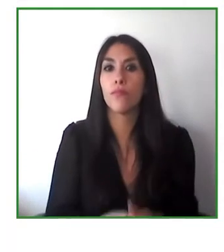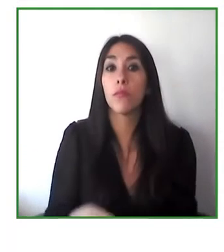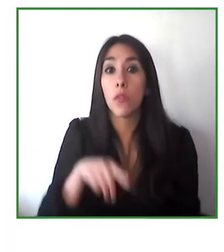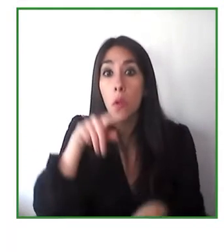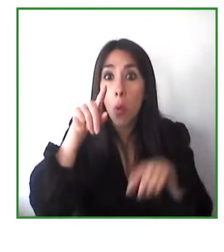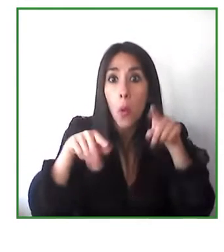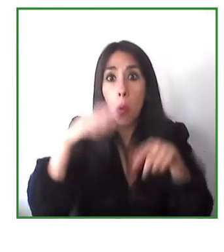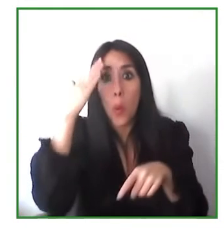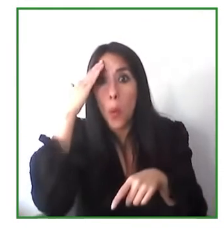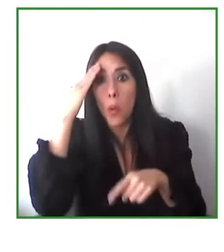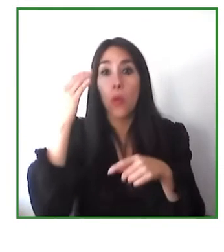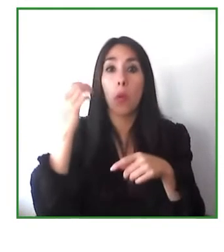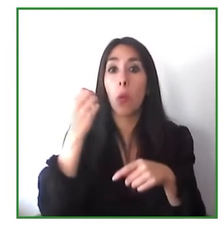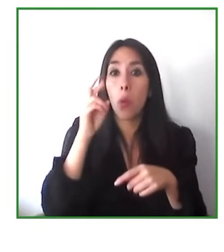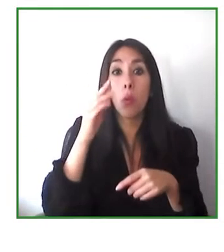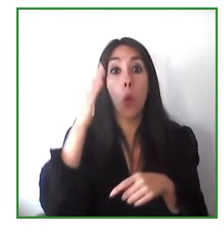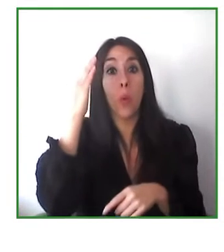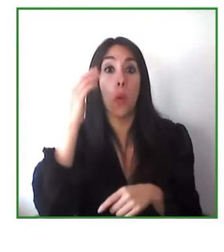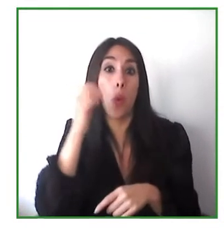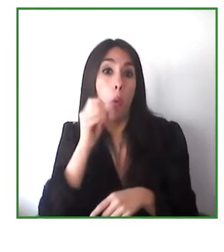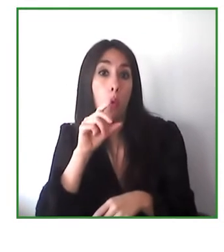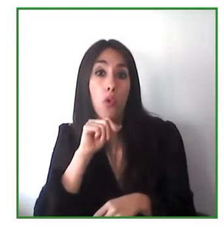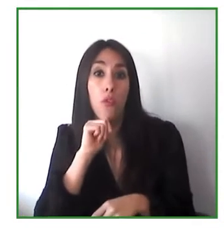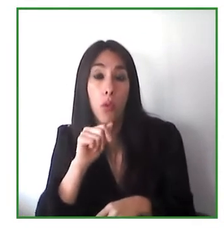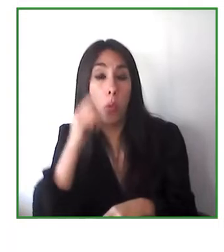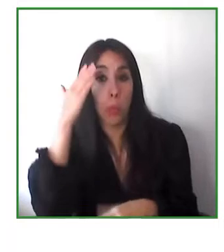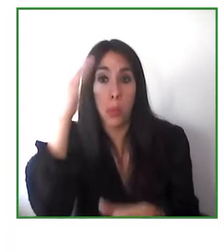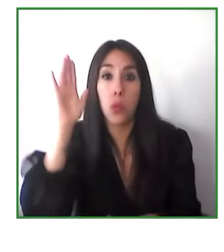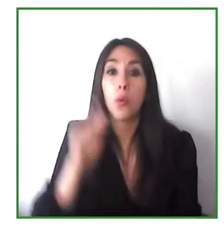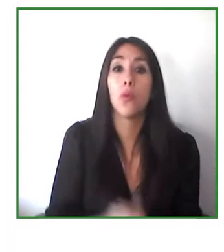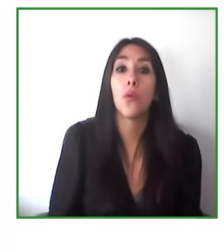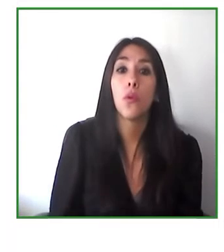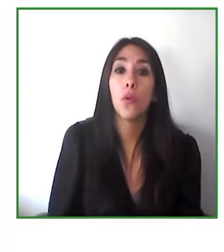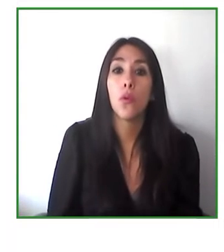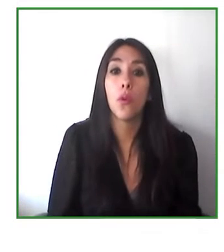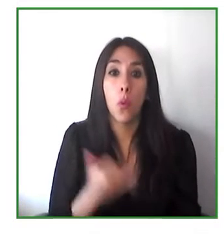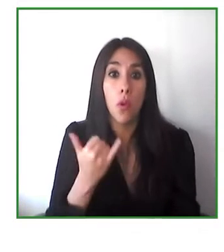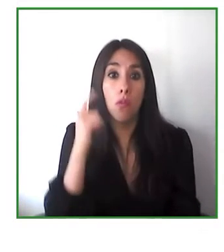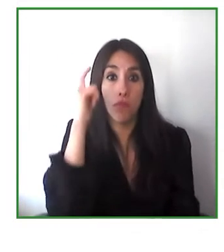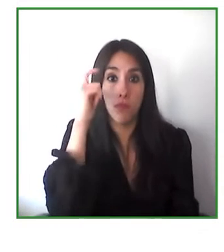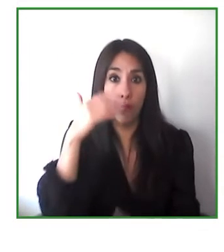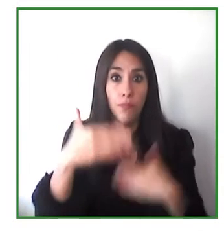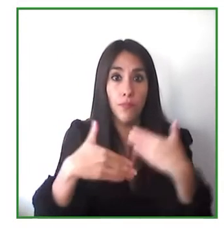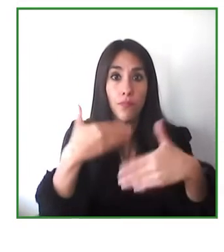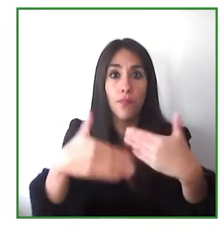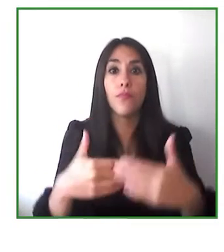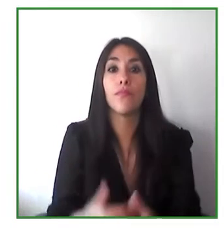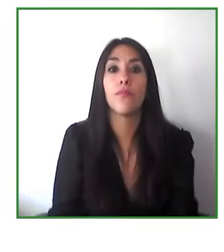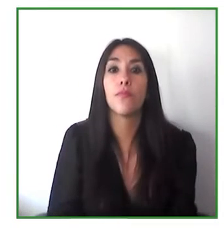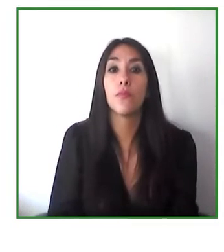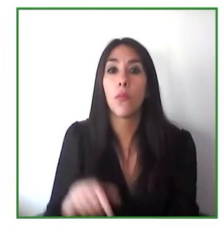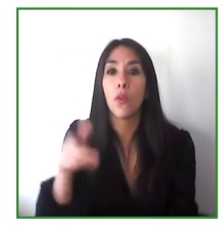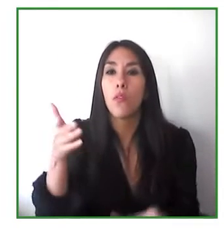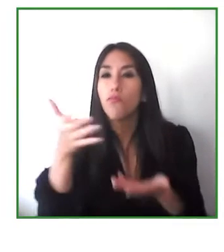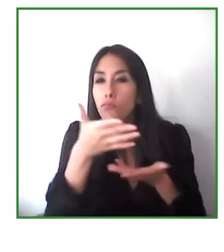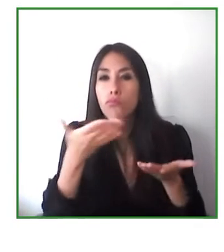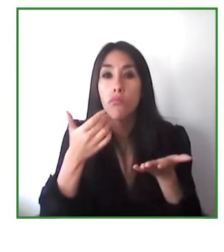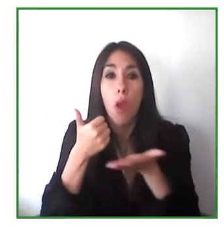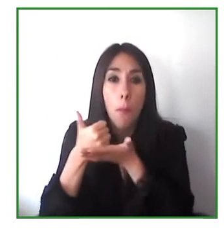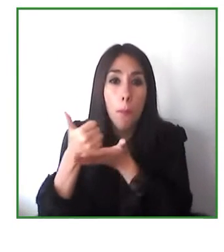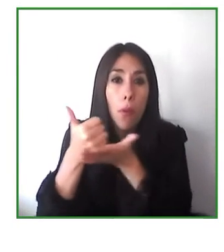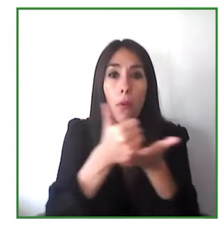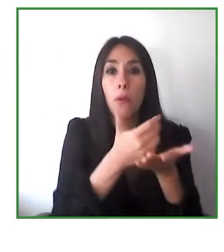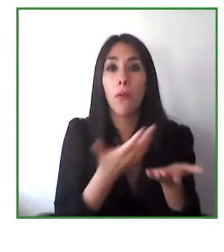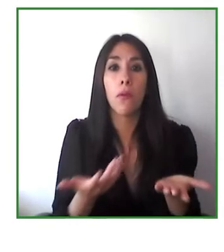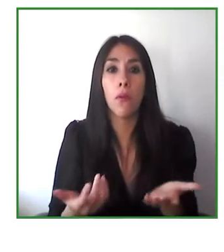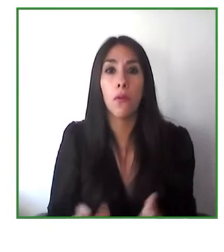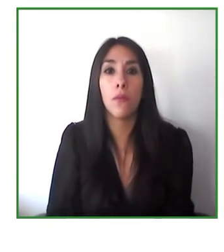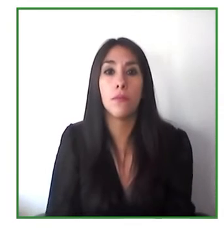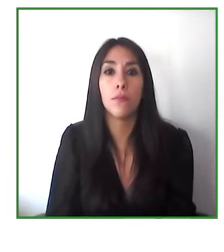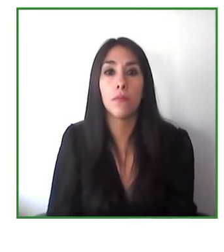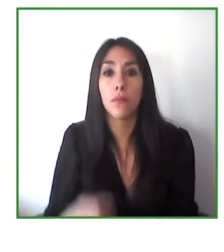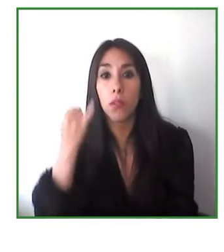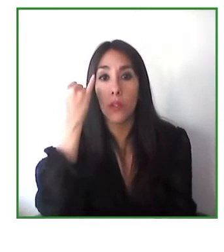started five years ago and ever since we've been working with 51 people from 26